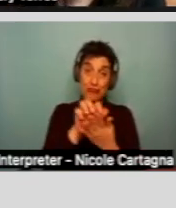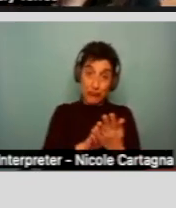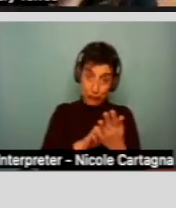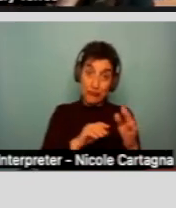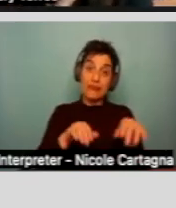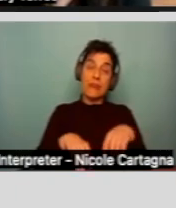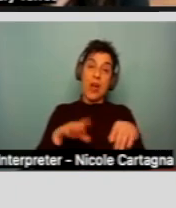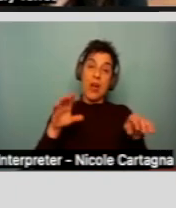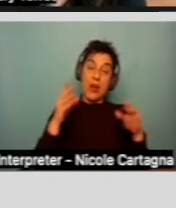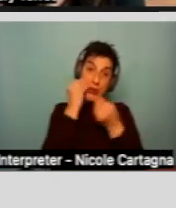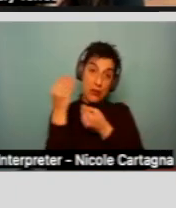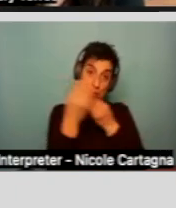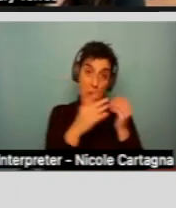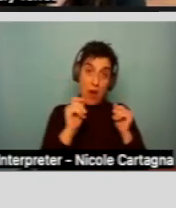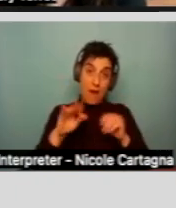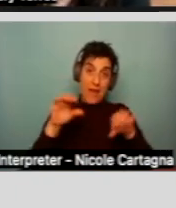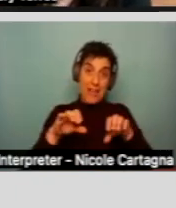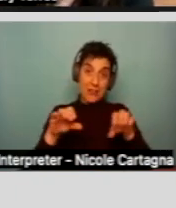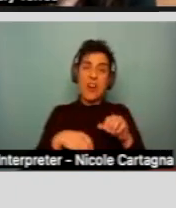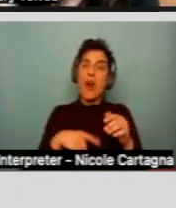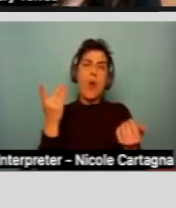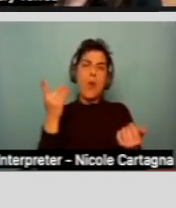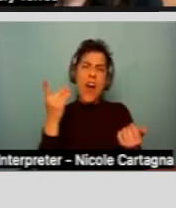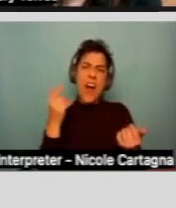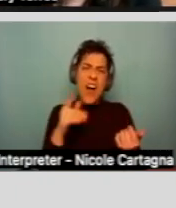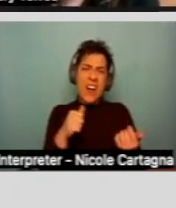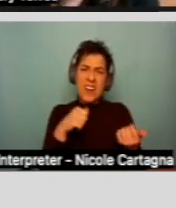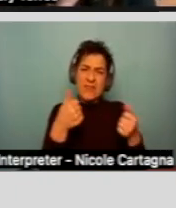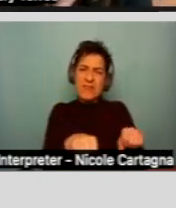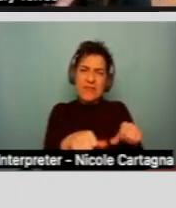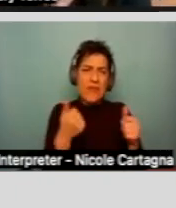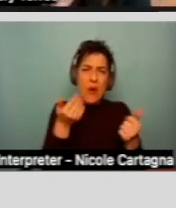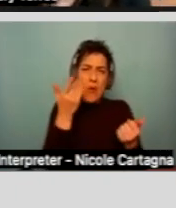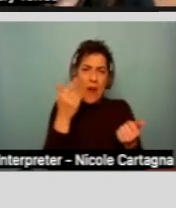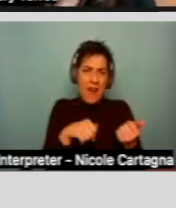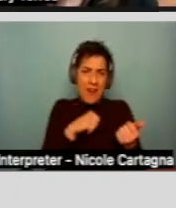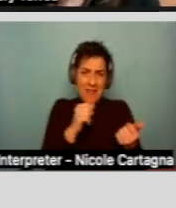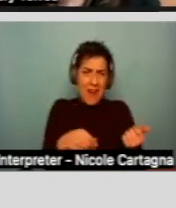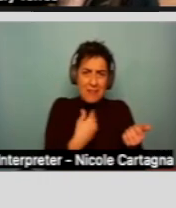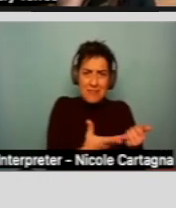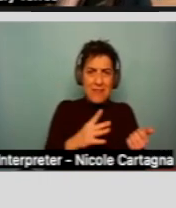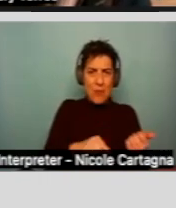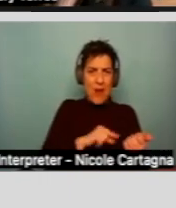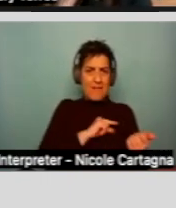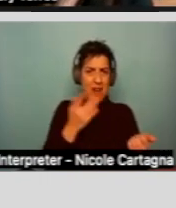mail explaining why they did not find the applicant qualifies for regional center services